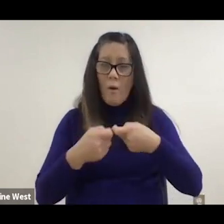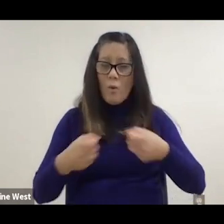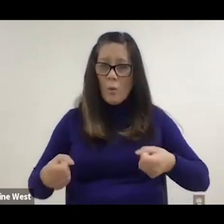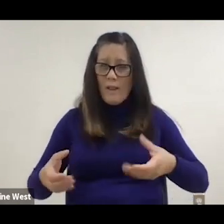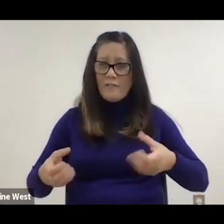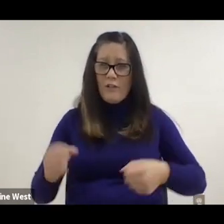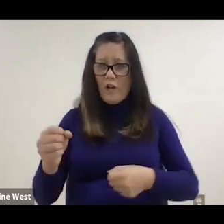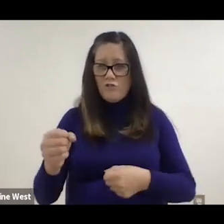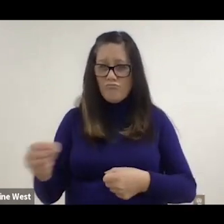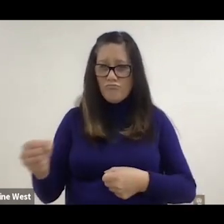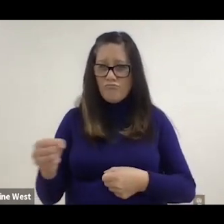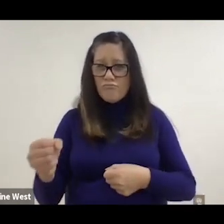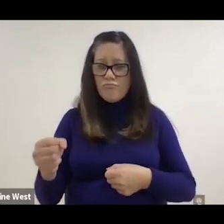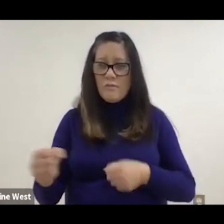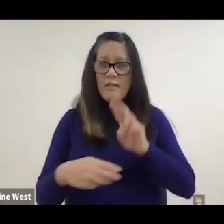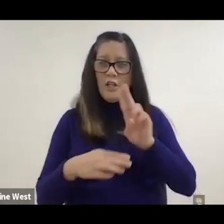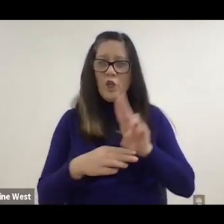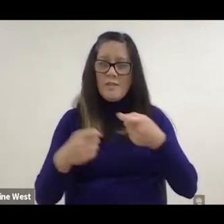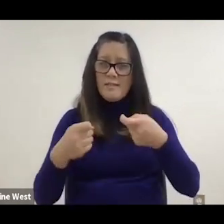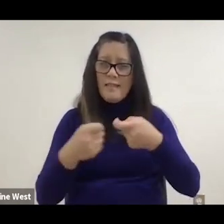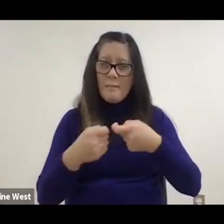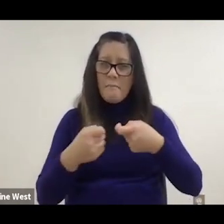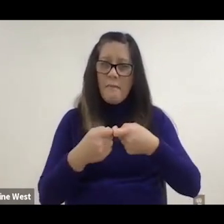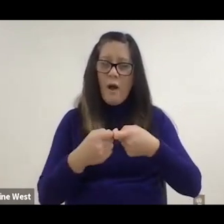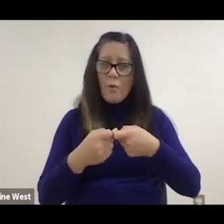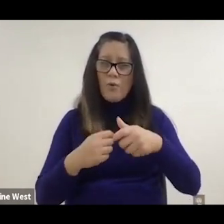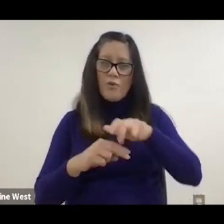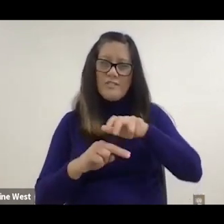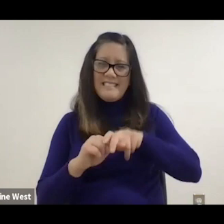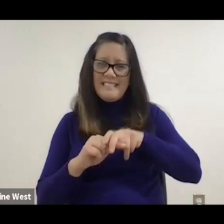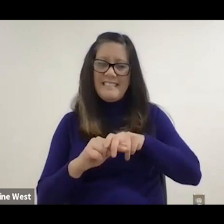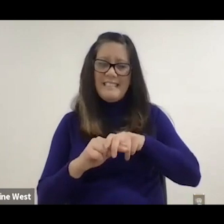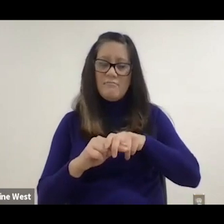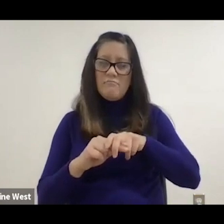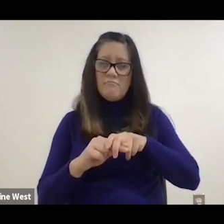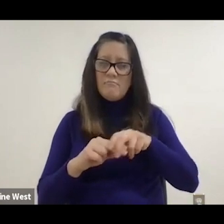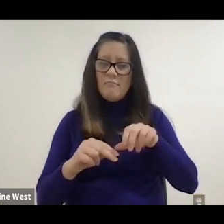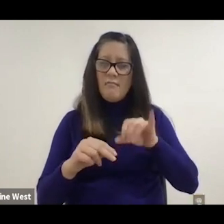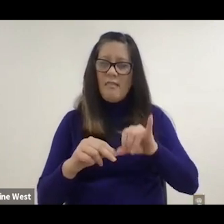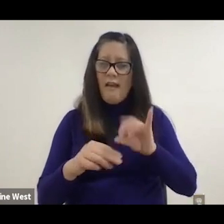Wheelchairs and largely are based on using the power seat functions effectively.